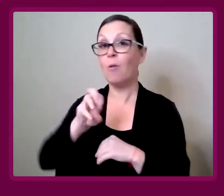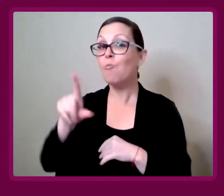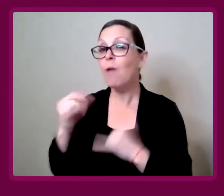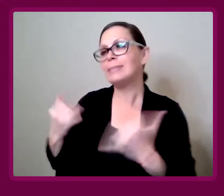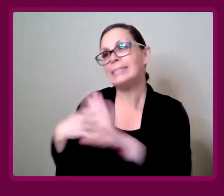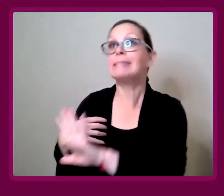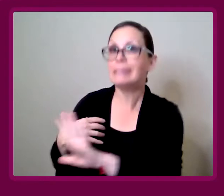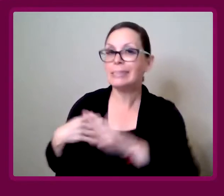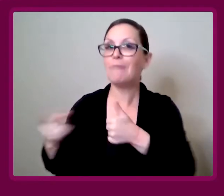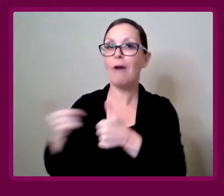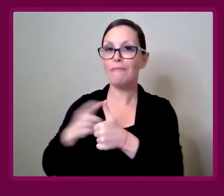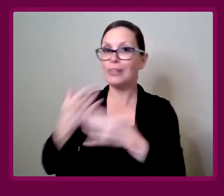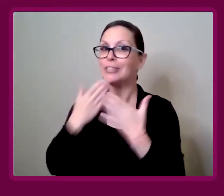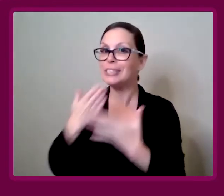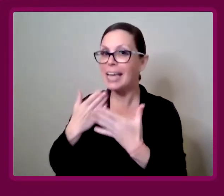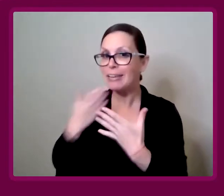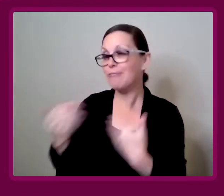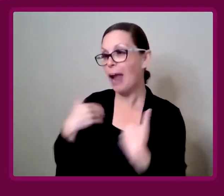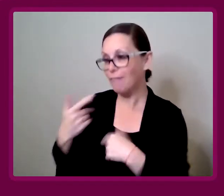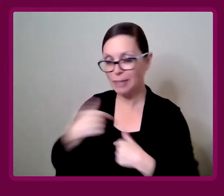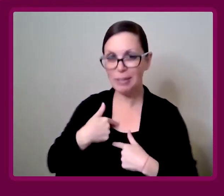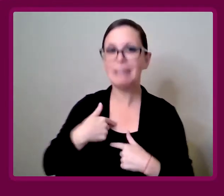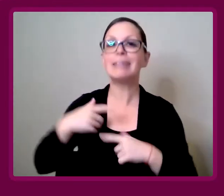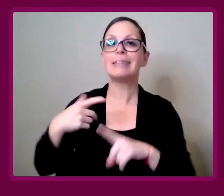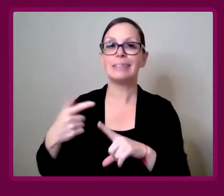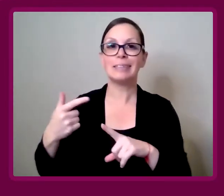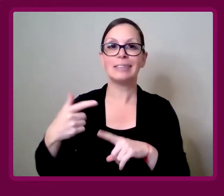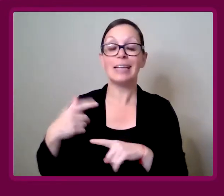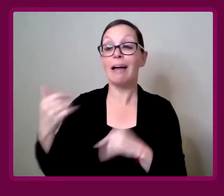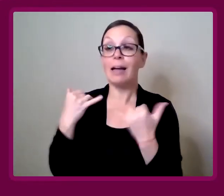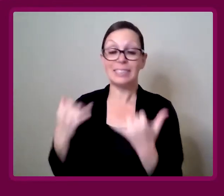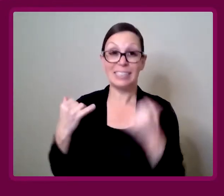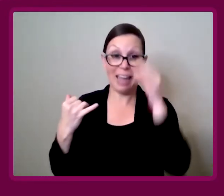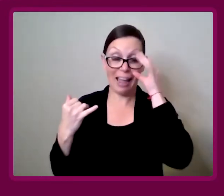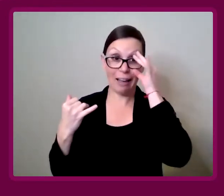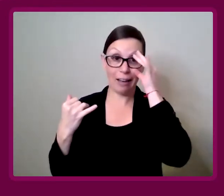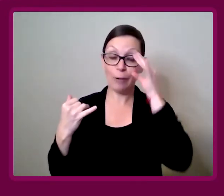Amy Francis-Smith: Well today, firstly, thank-you for having me.